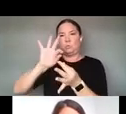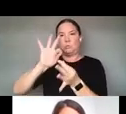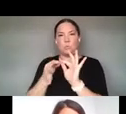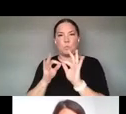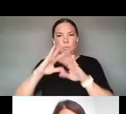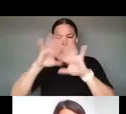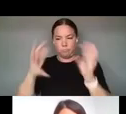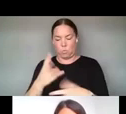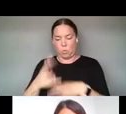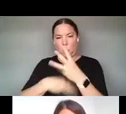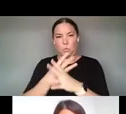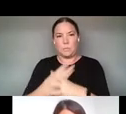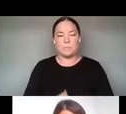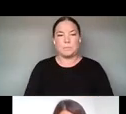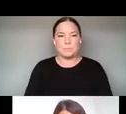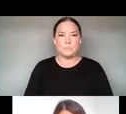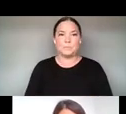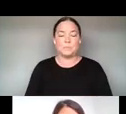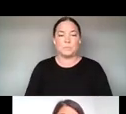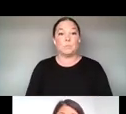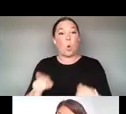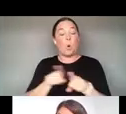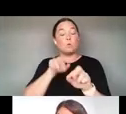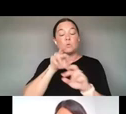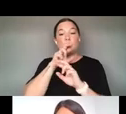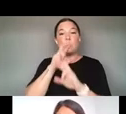WE ALSO GIVE SPACE ON THE REPORT TO TOOL BUILDING